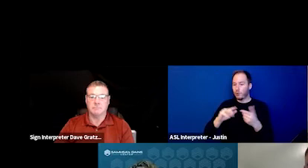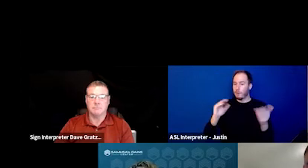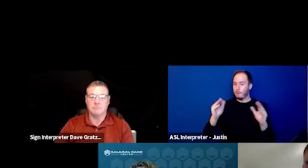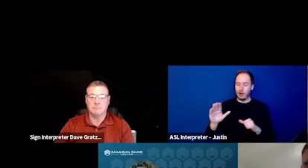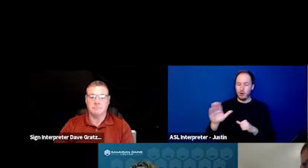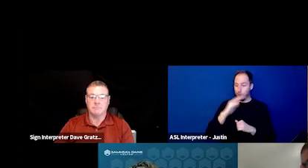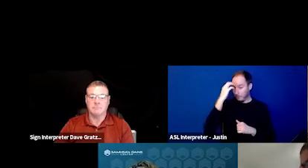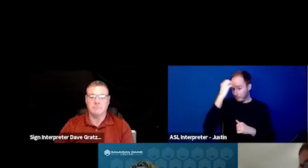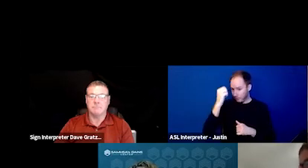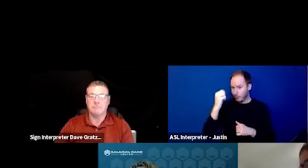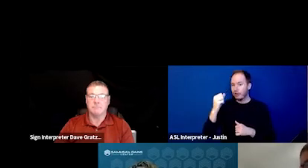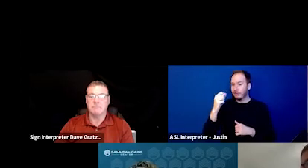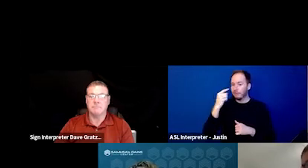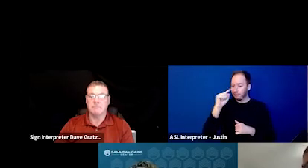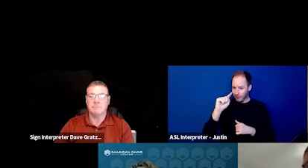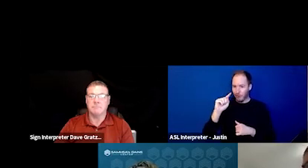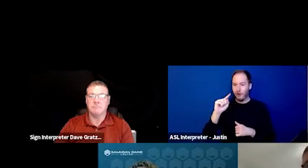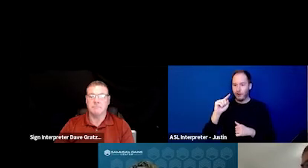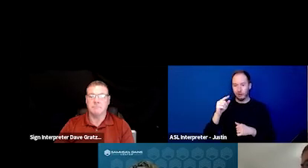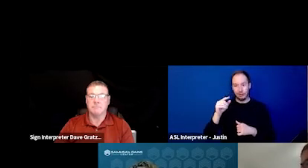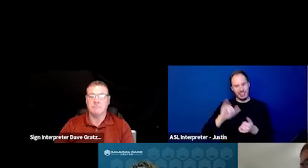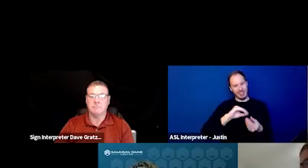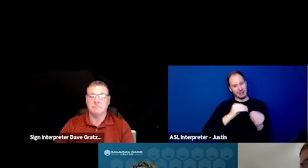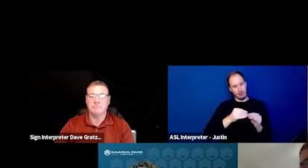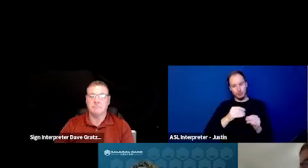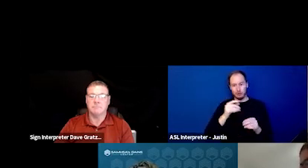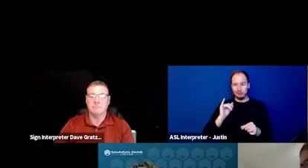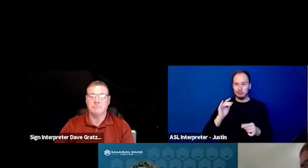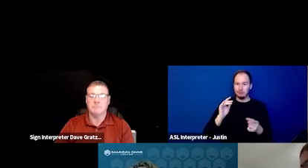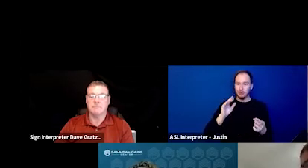memory recall for between that number, which is the number that's been